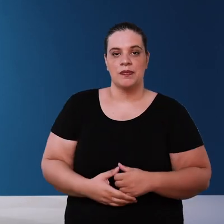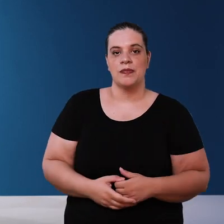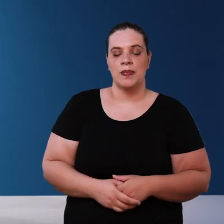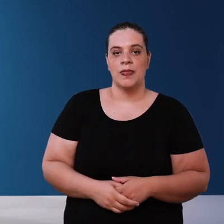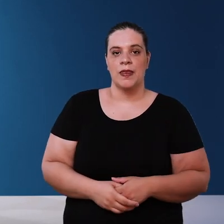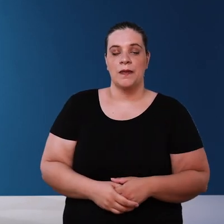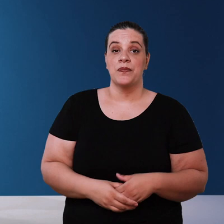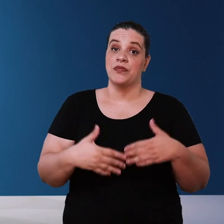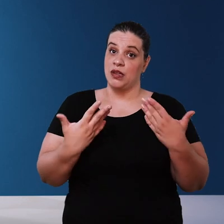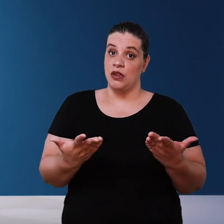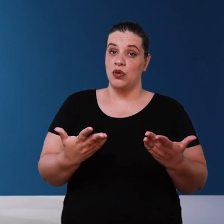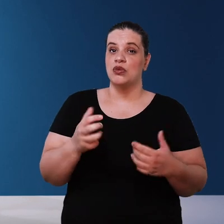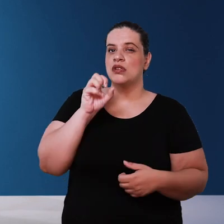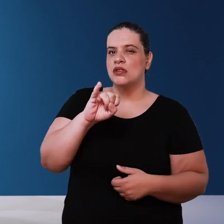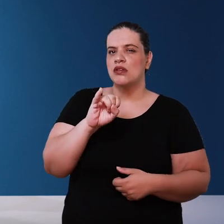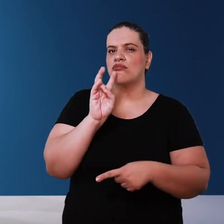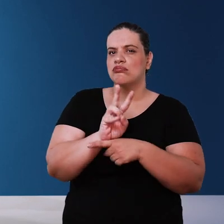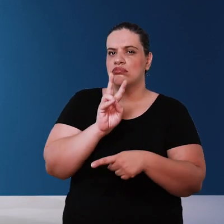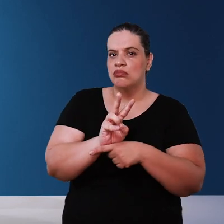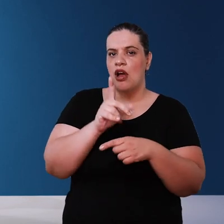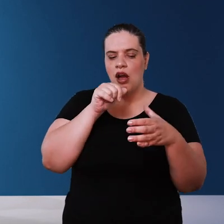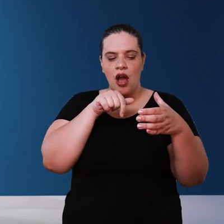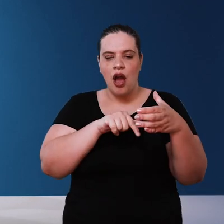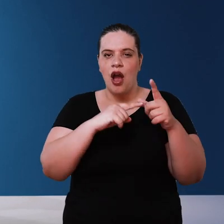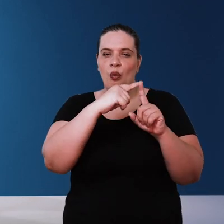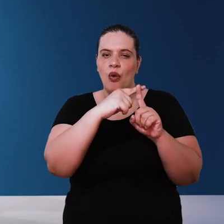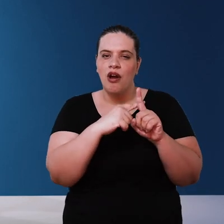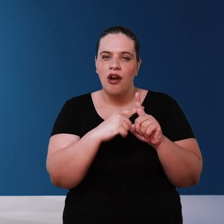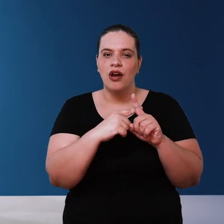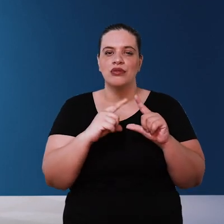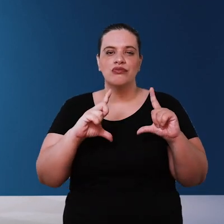on the roof then we keep the water at a low temperature they